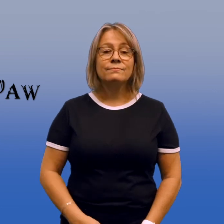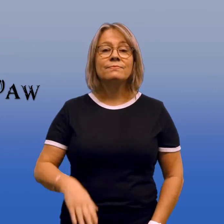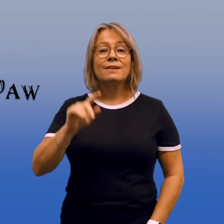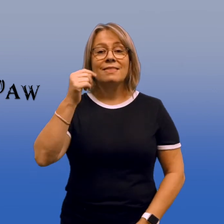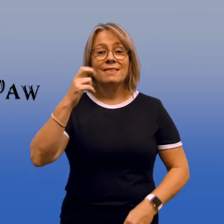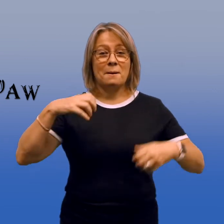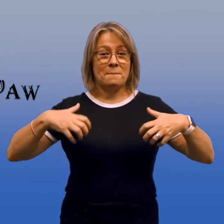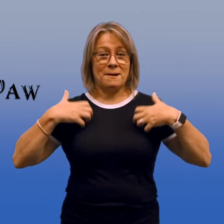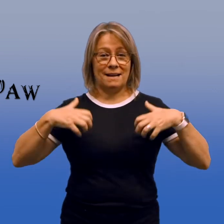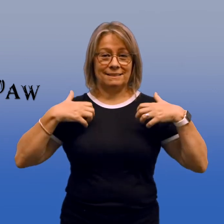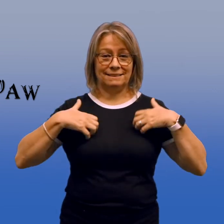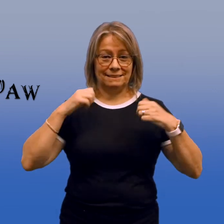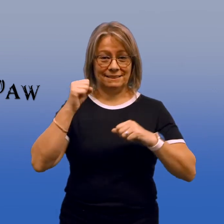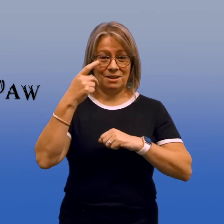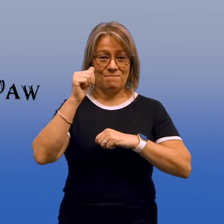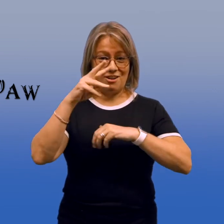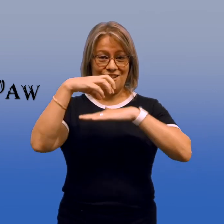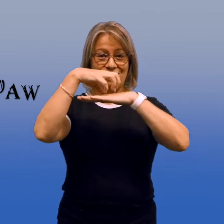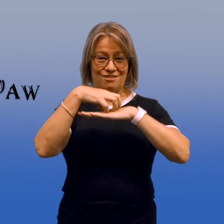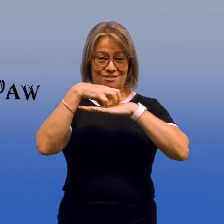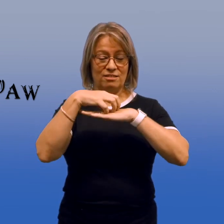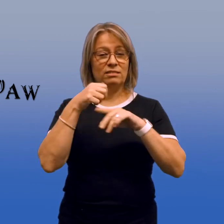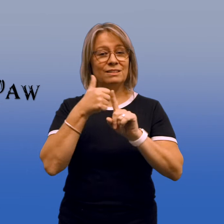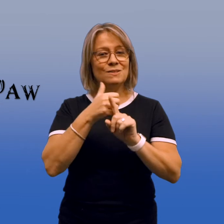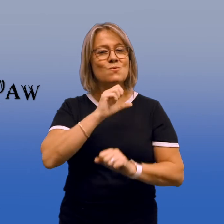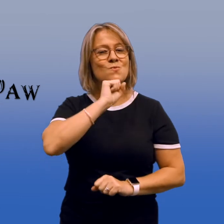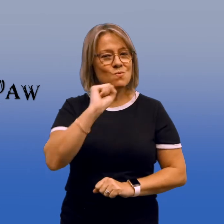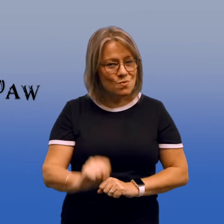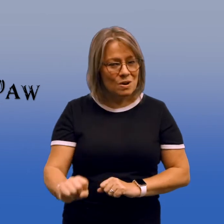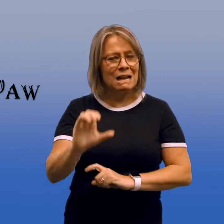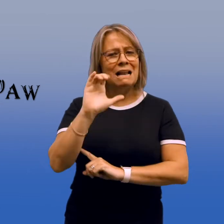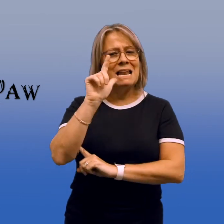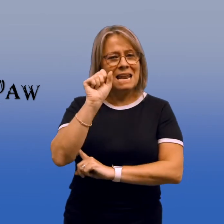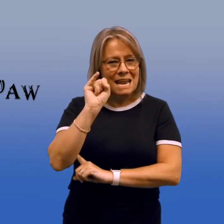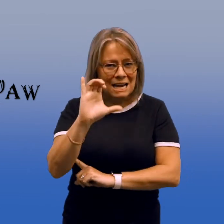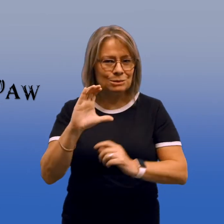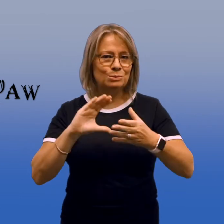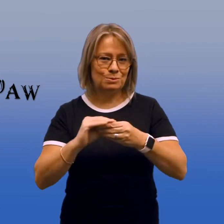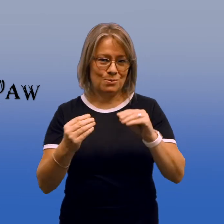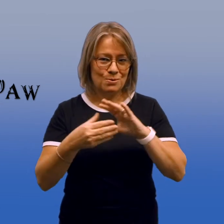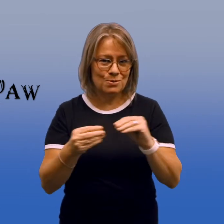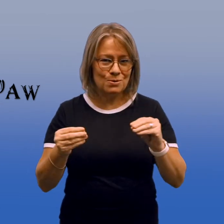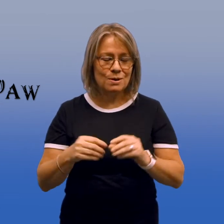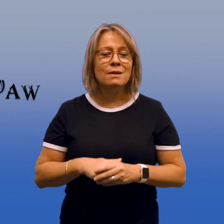The Monkey's Paw is an old classic story.